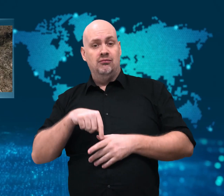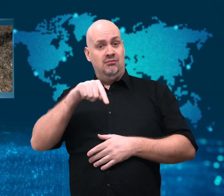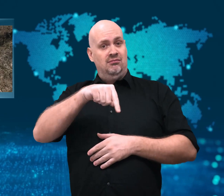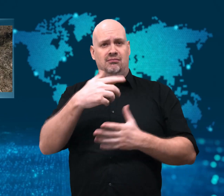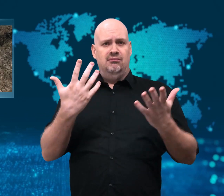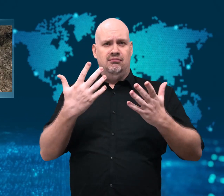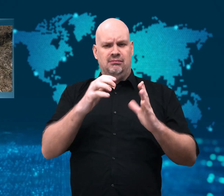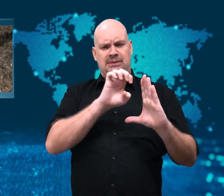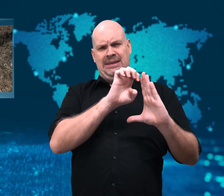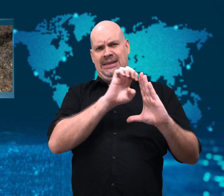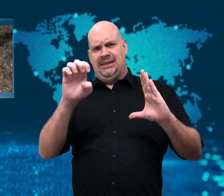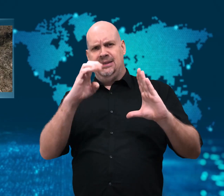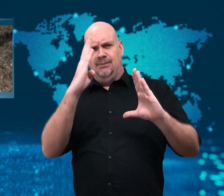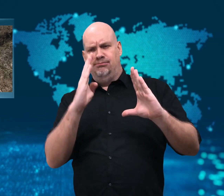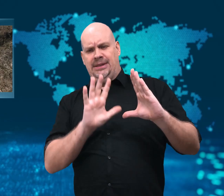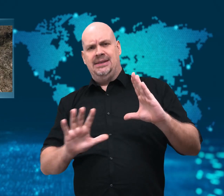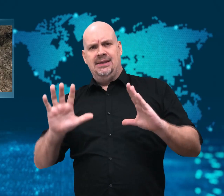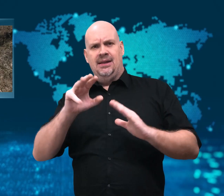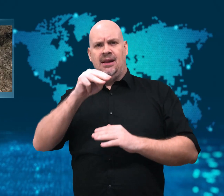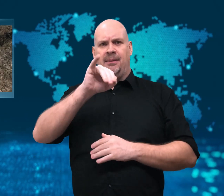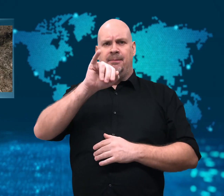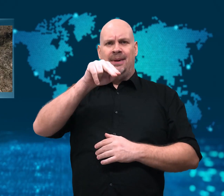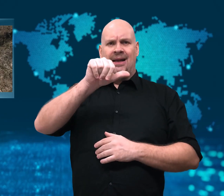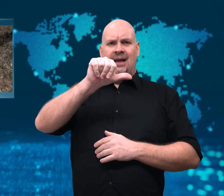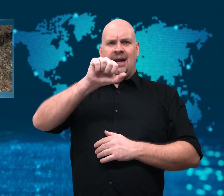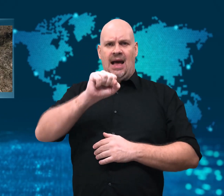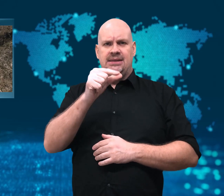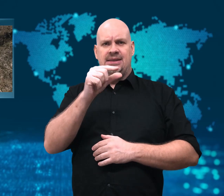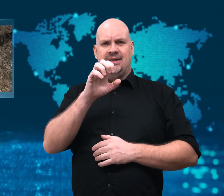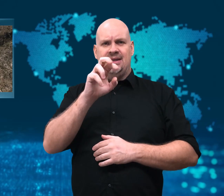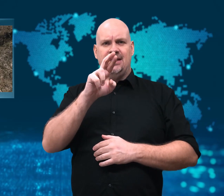is a well-known tourist destination.